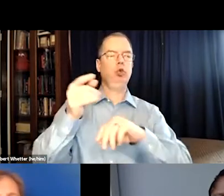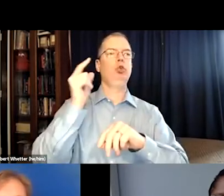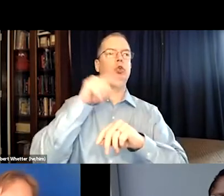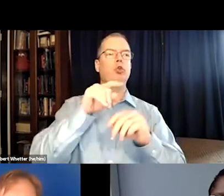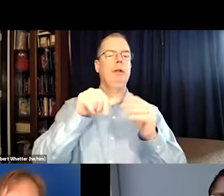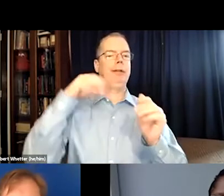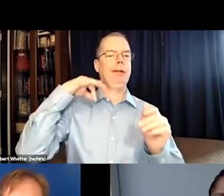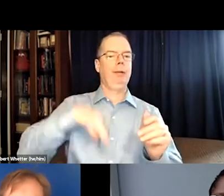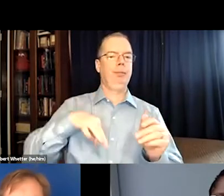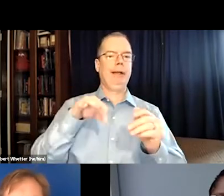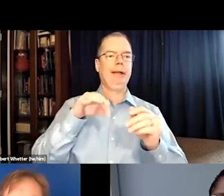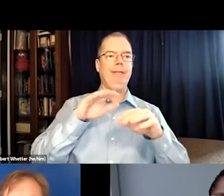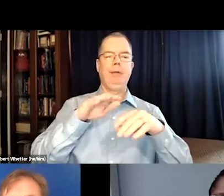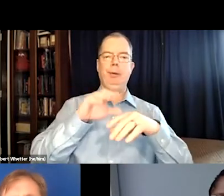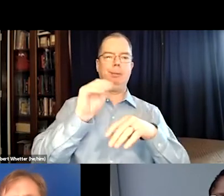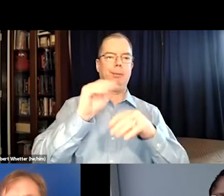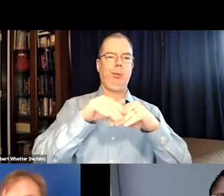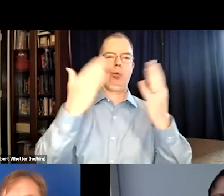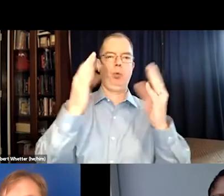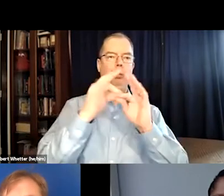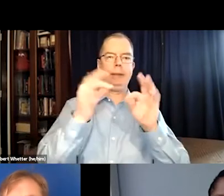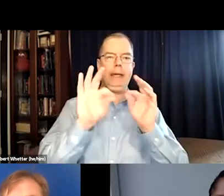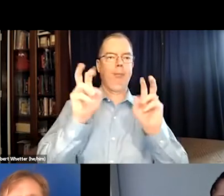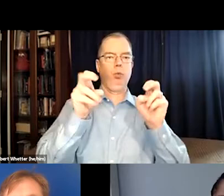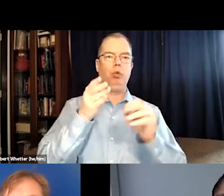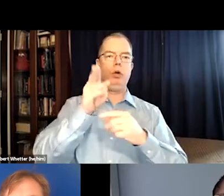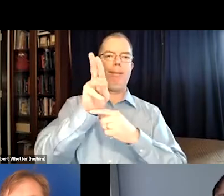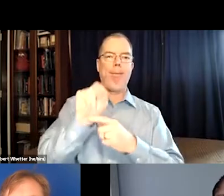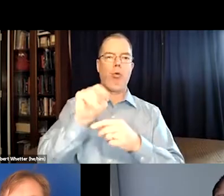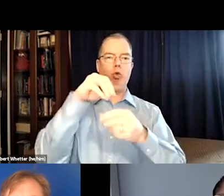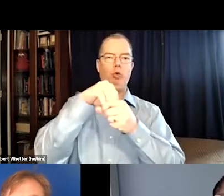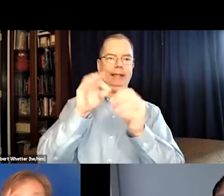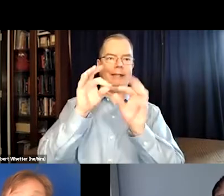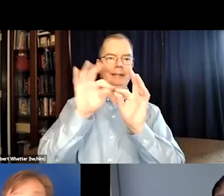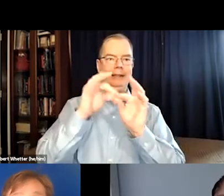I mentioned a bit earlier the benefits of open captioning being